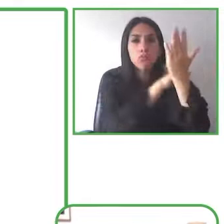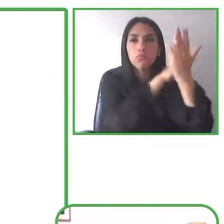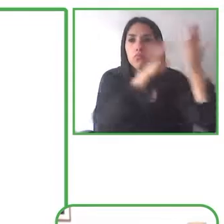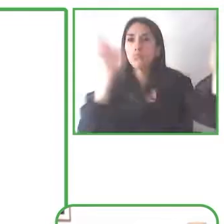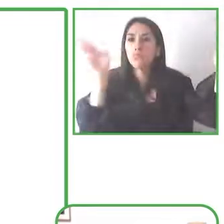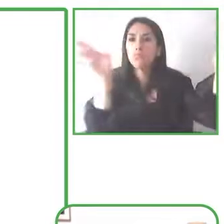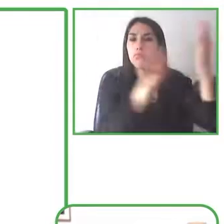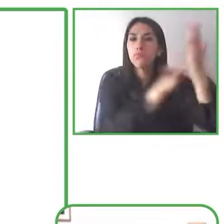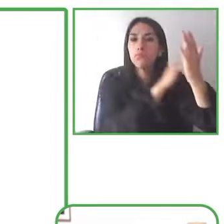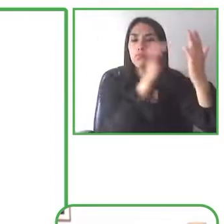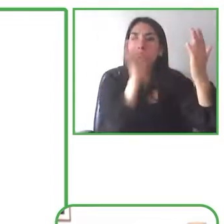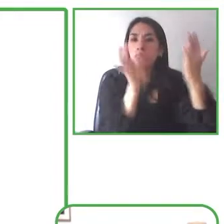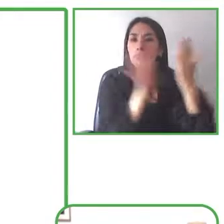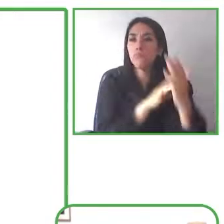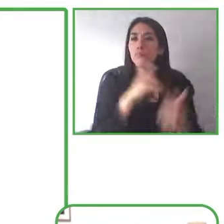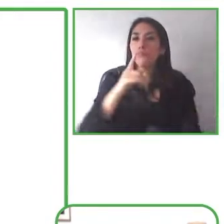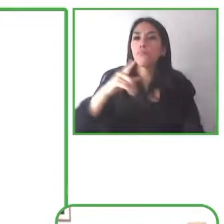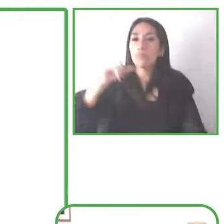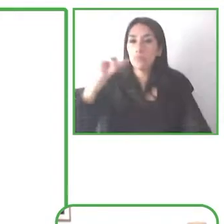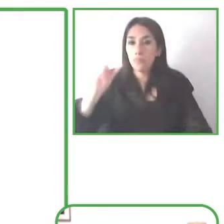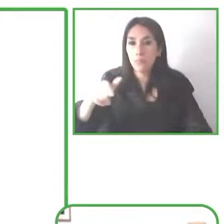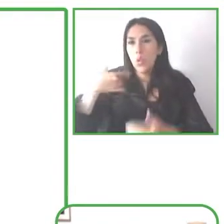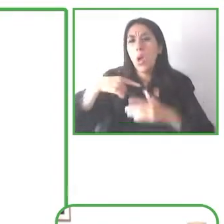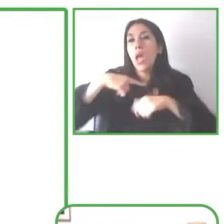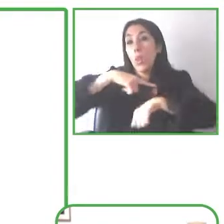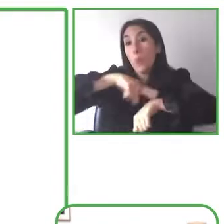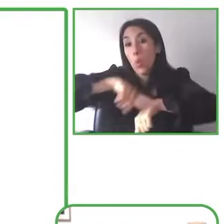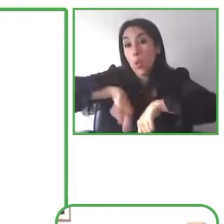on adding some more functionality, so things like for